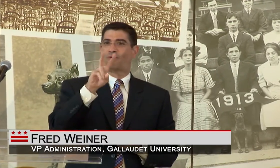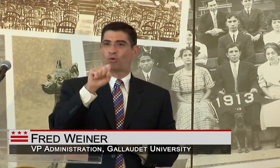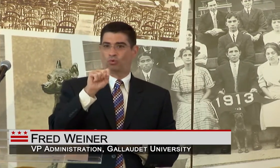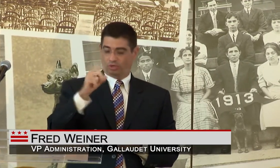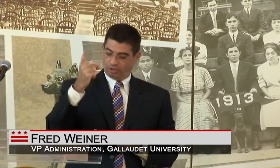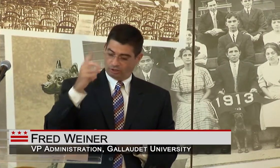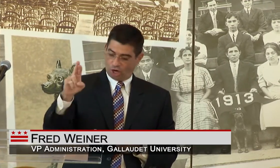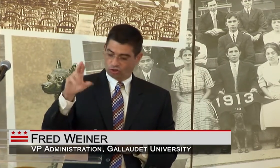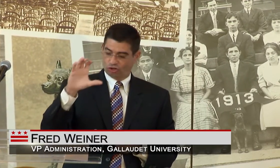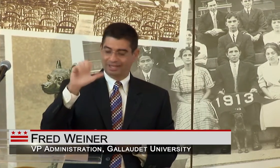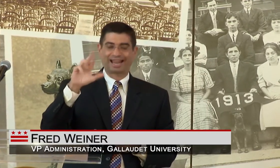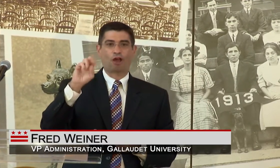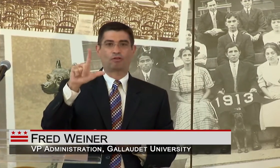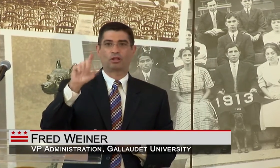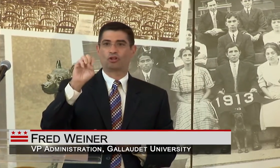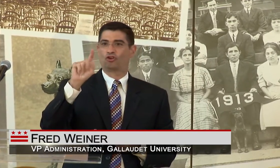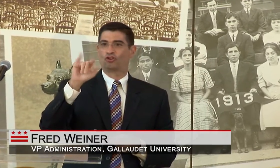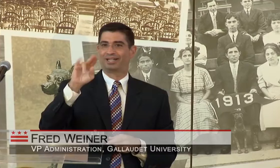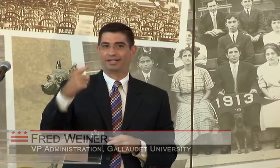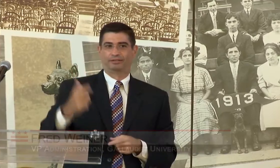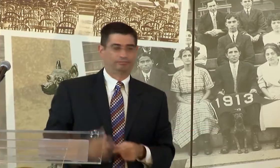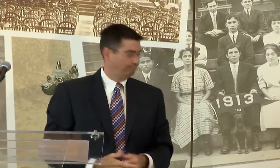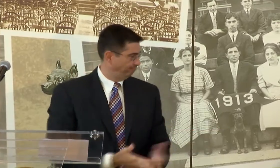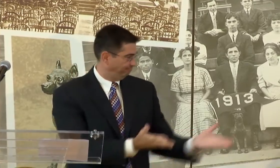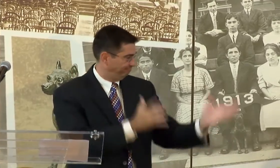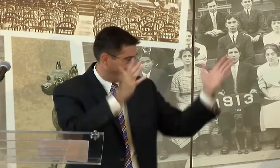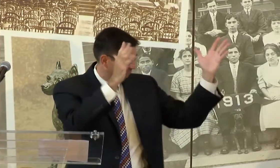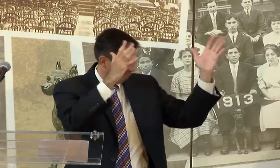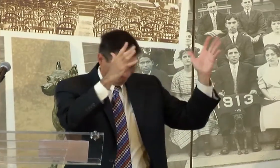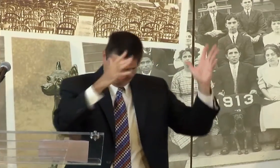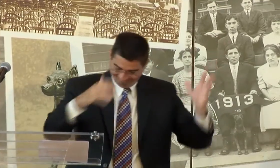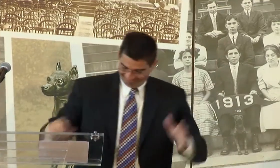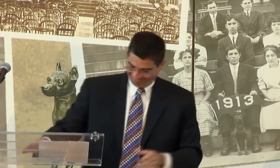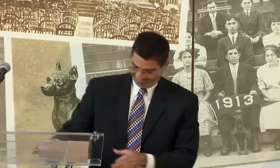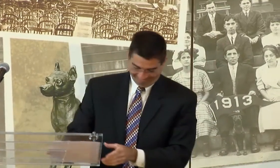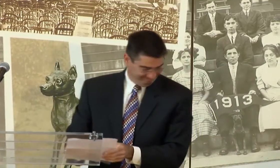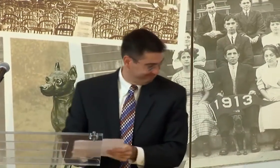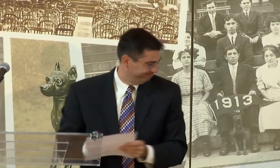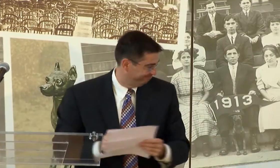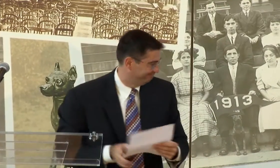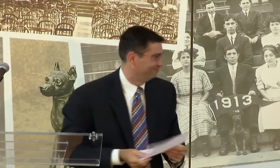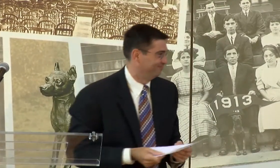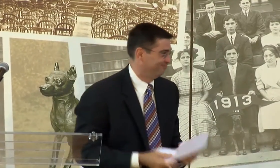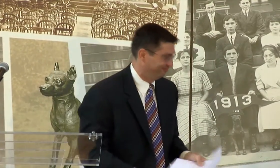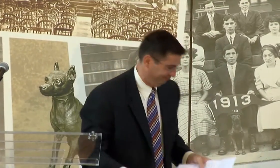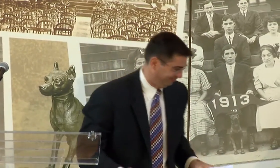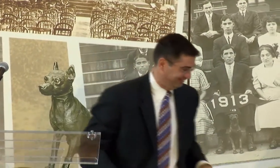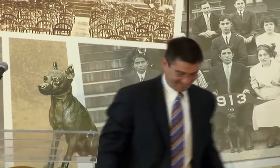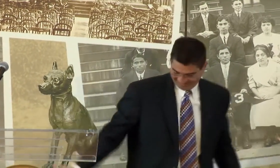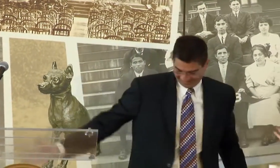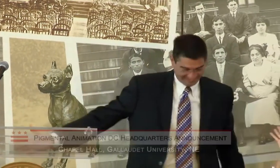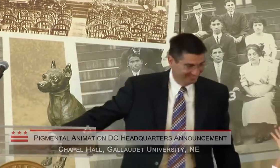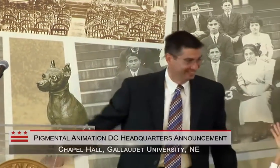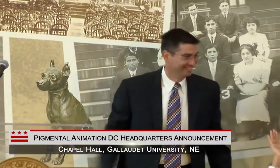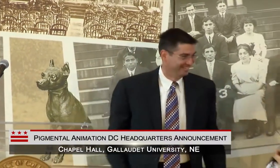TO YOU OUR PROVOST, DR. CAROL ERTING.